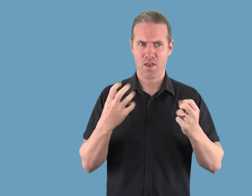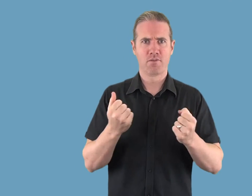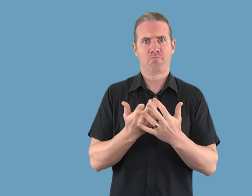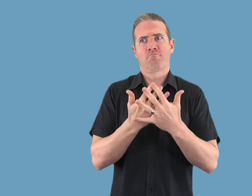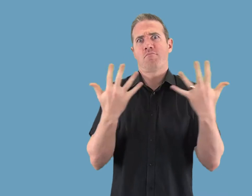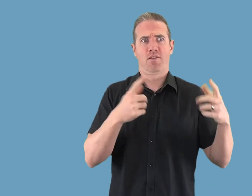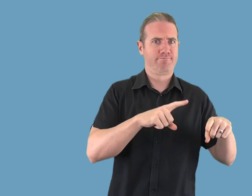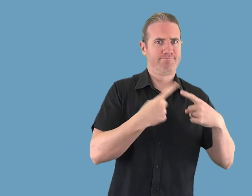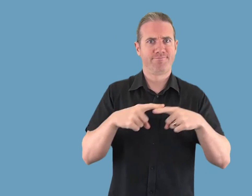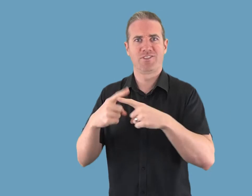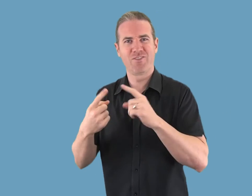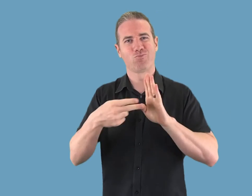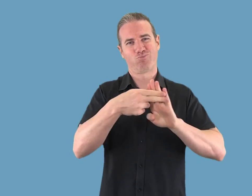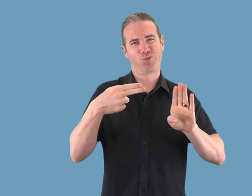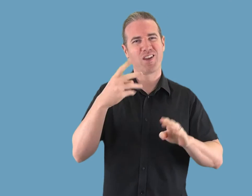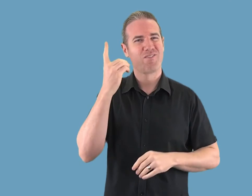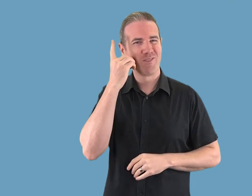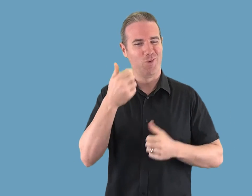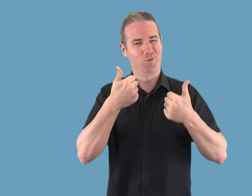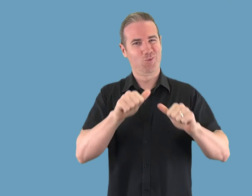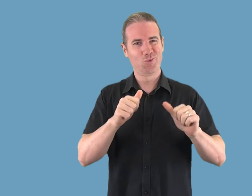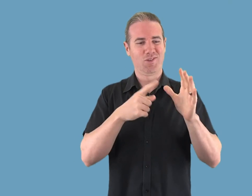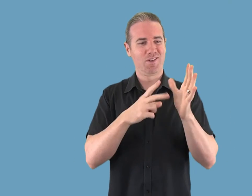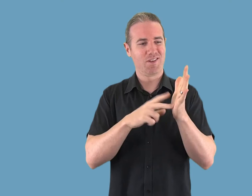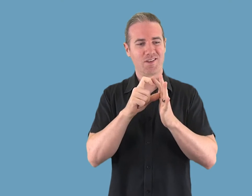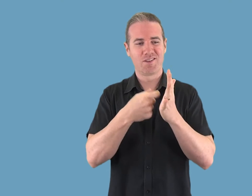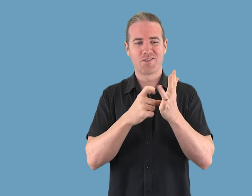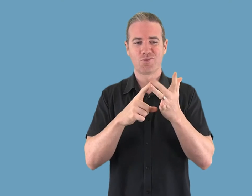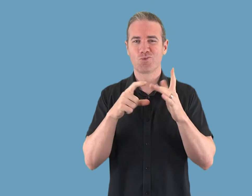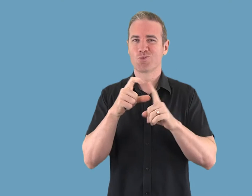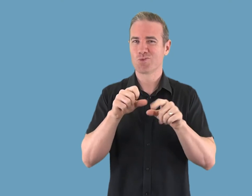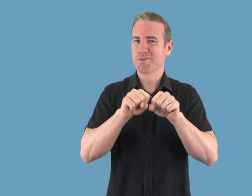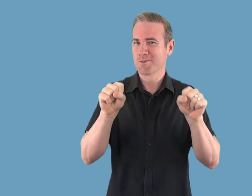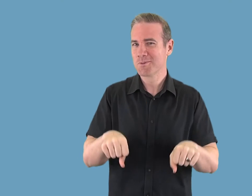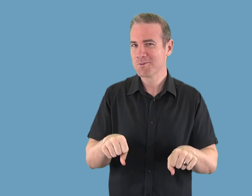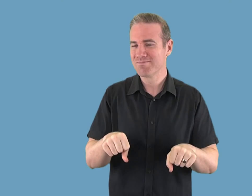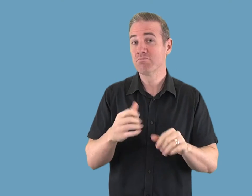connecting a TTY device. As a number of different mobile handset manufacturers use